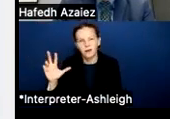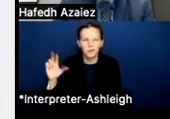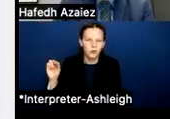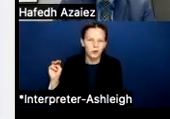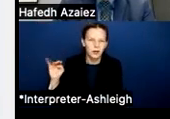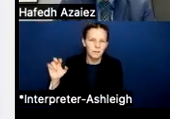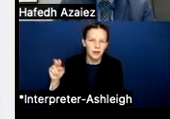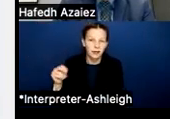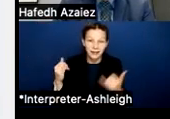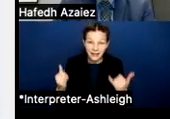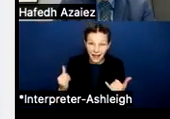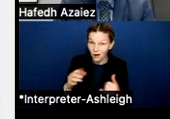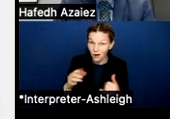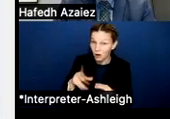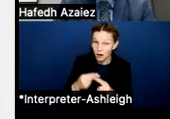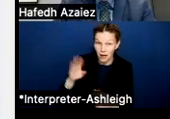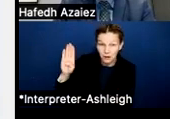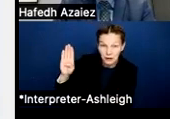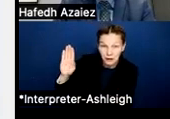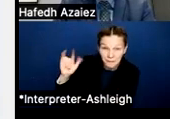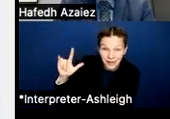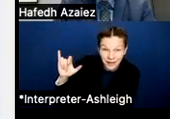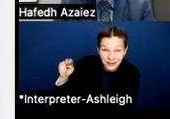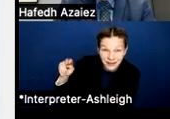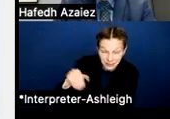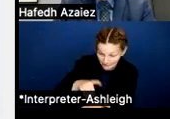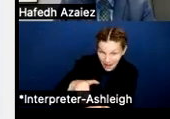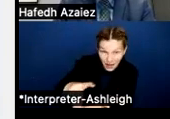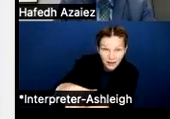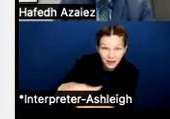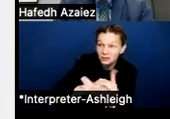and now we're talking about billions of dollars are sent back to the state as the form of recapture.